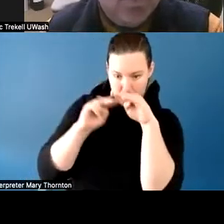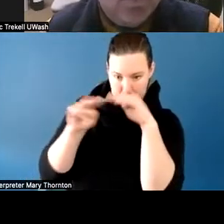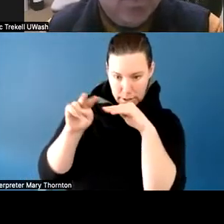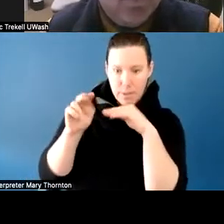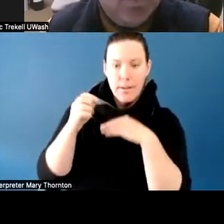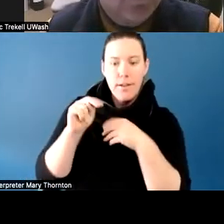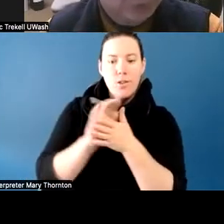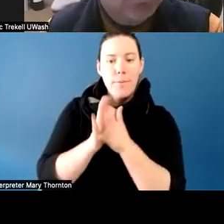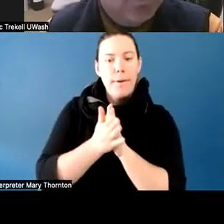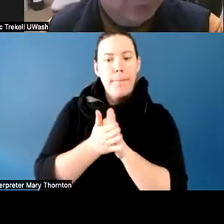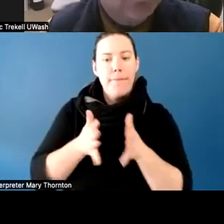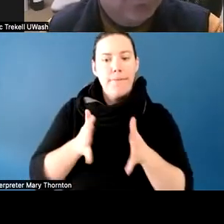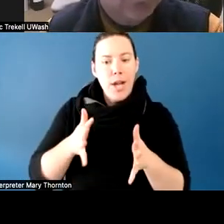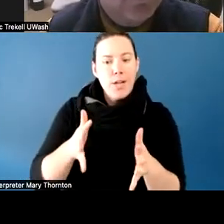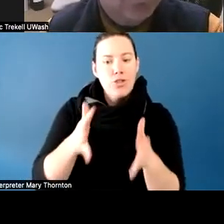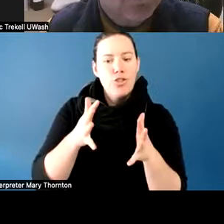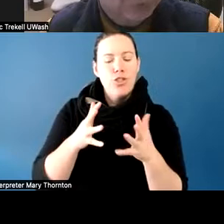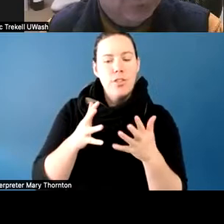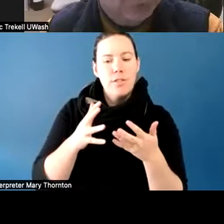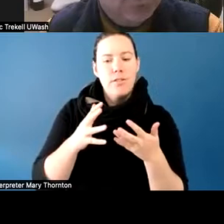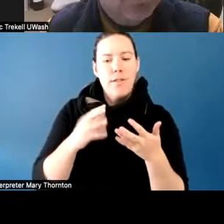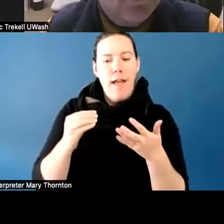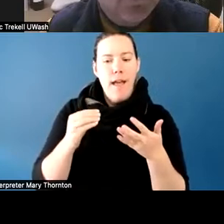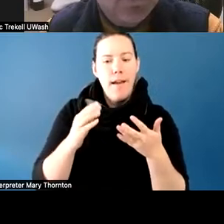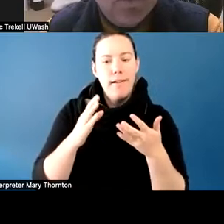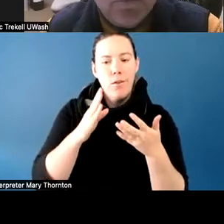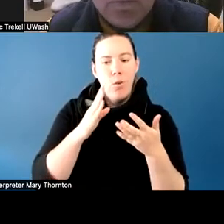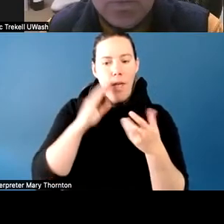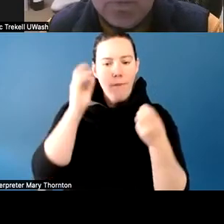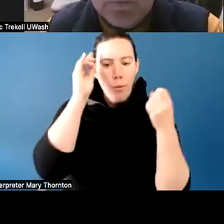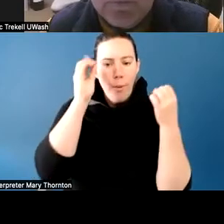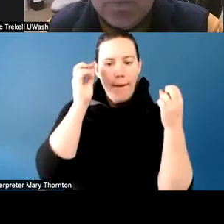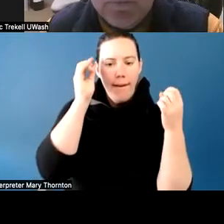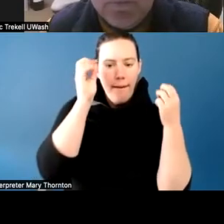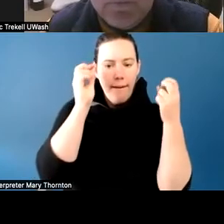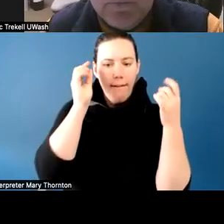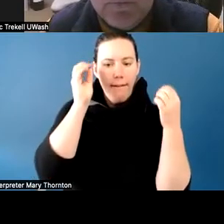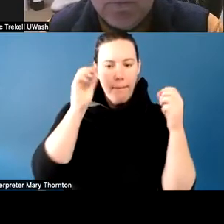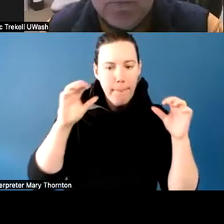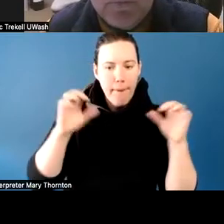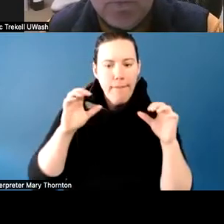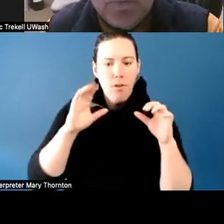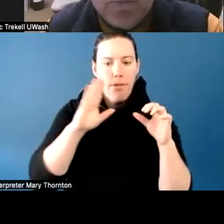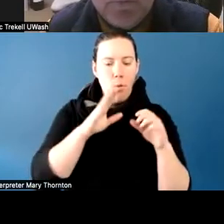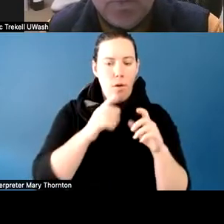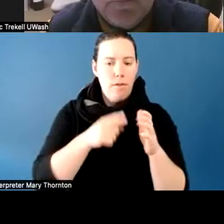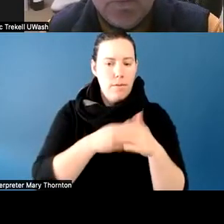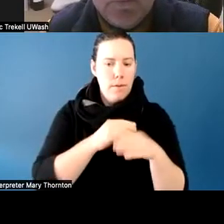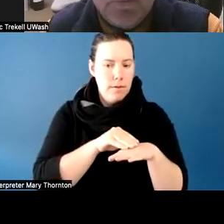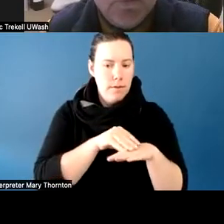in ruminating behaviors that spilled over oftentimes into the first few weeks of the course,